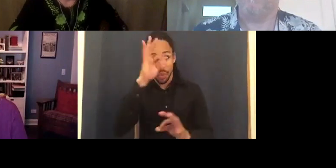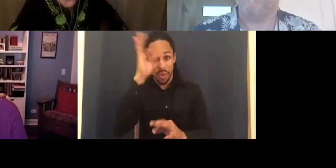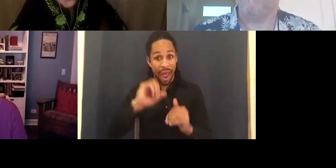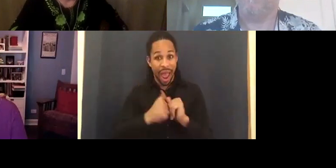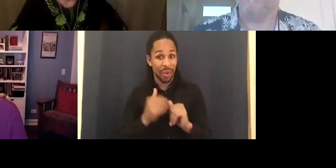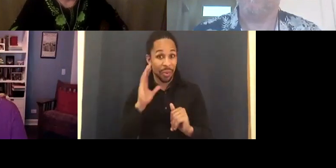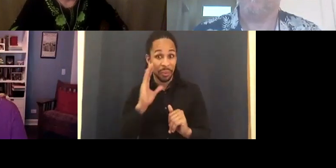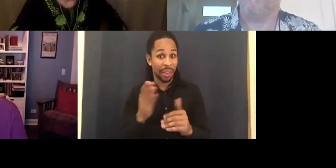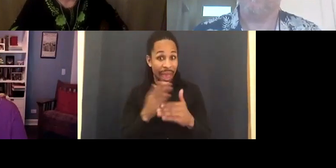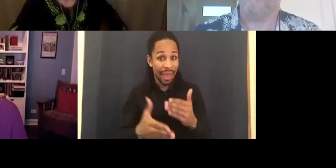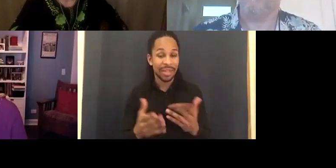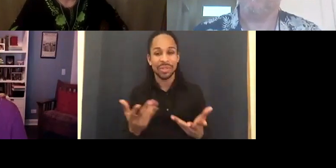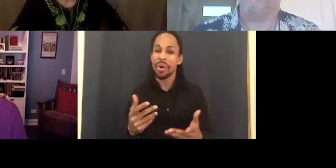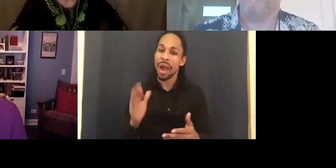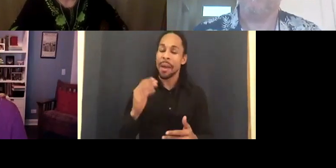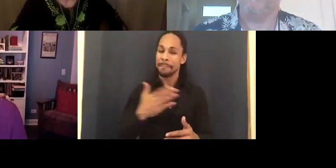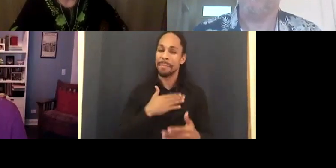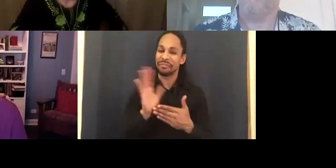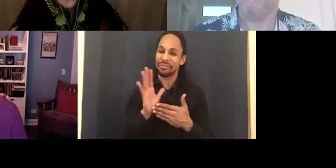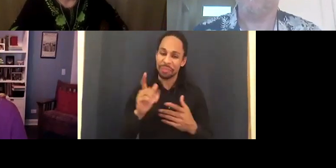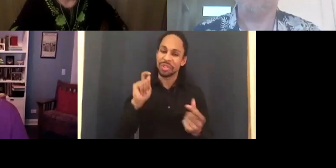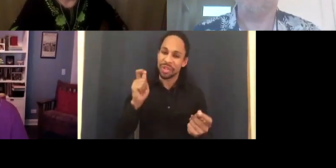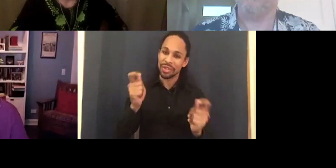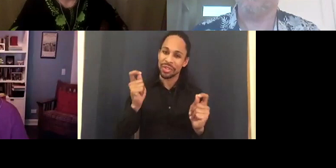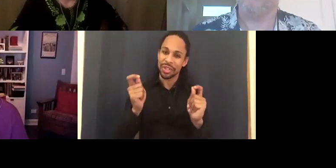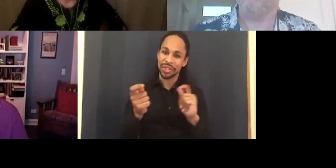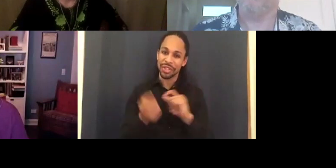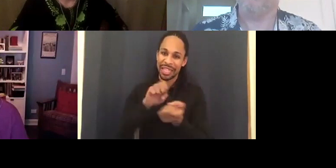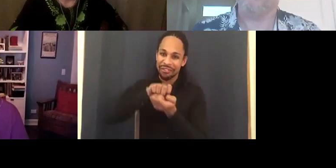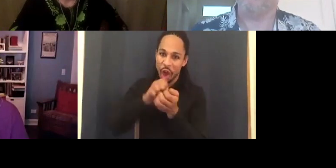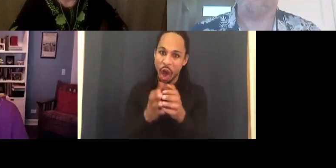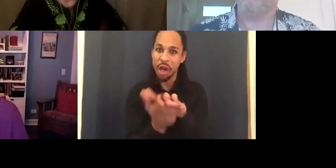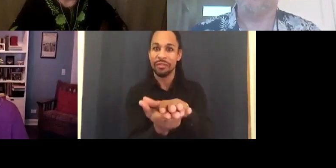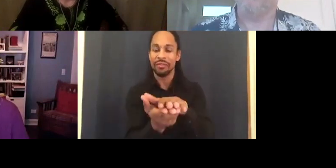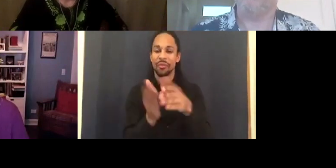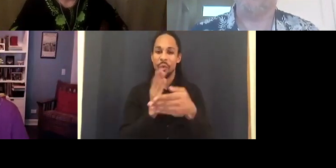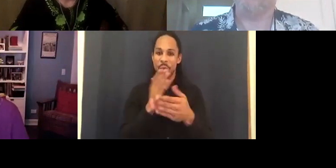Like every year oh, it's a new movie. I think we definitely got production